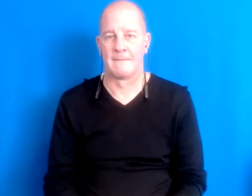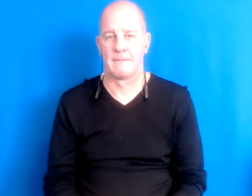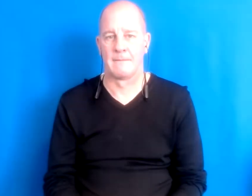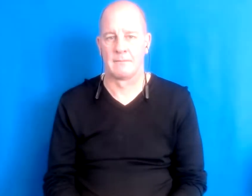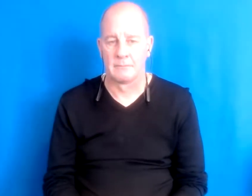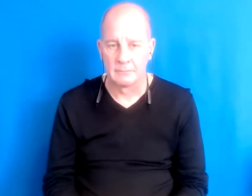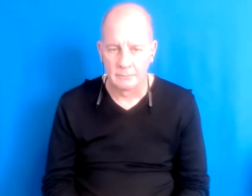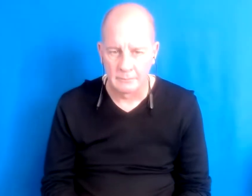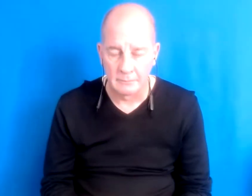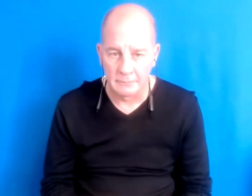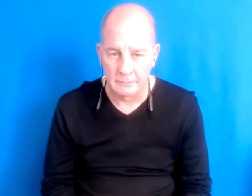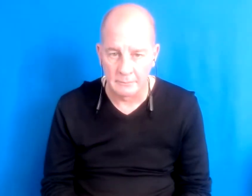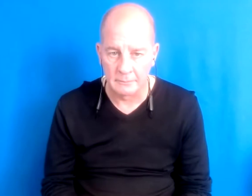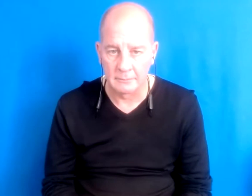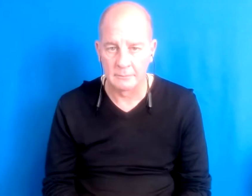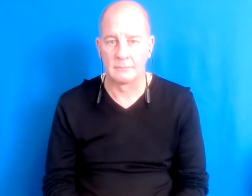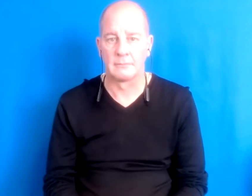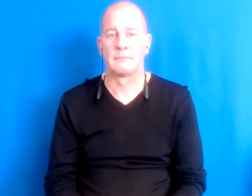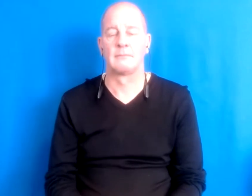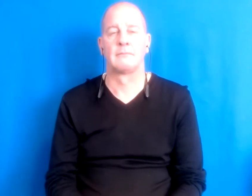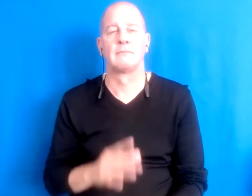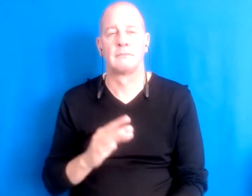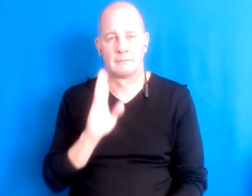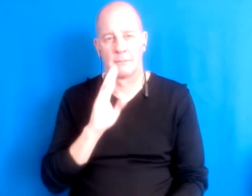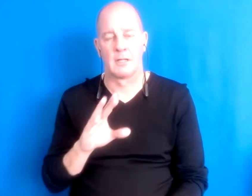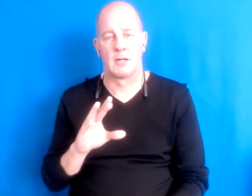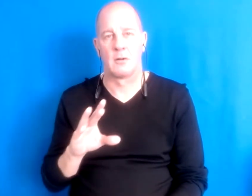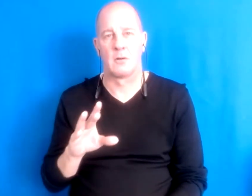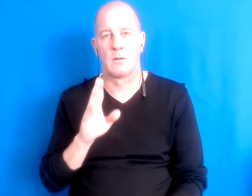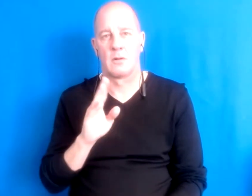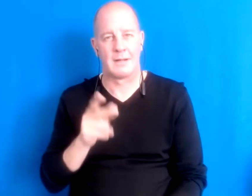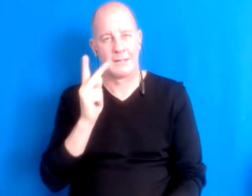16:08:28 I'm tagging in on that deep full breath that you just took after receiving